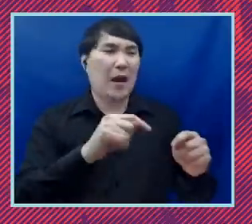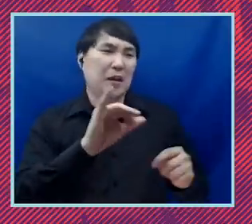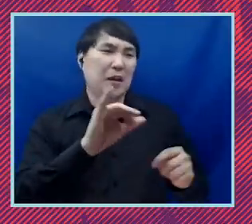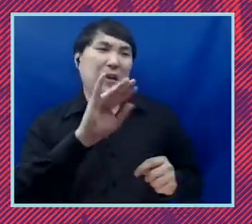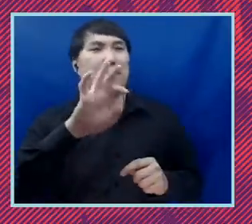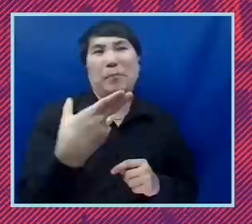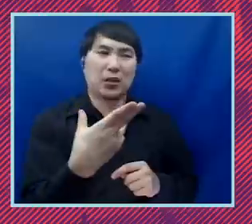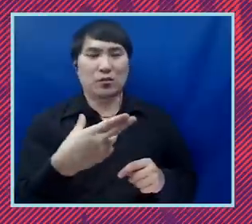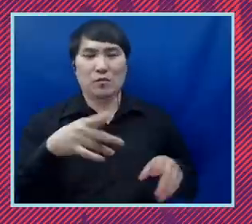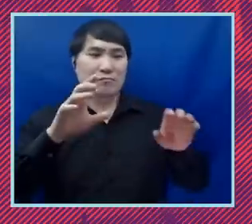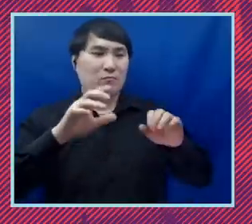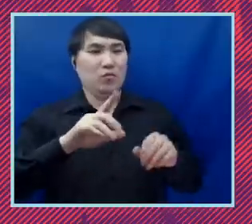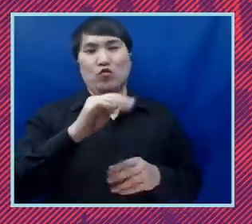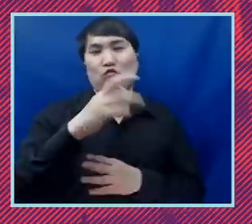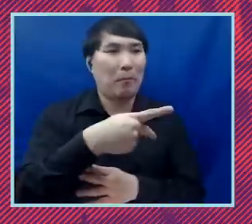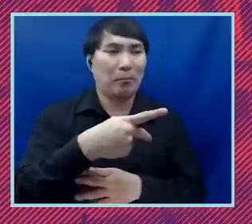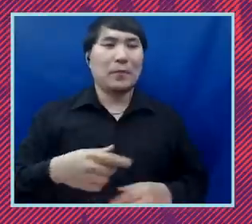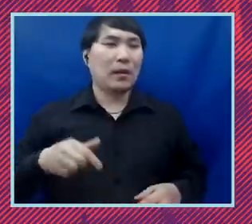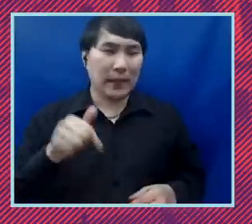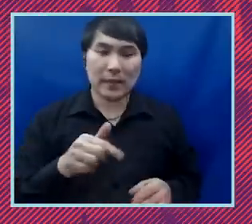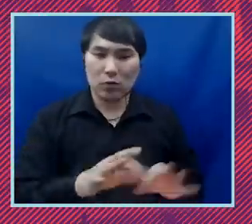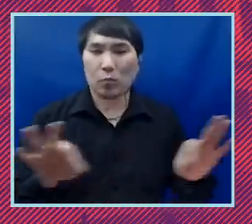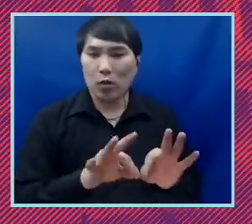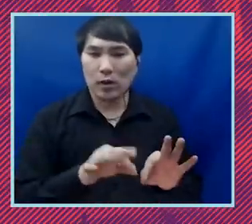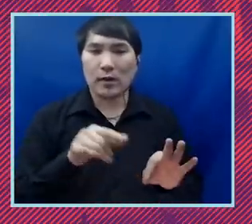the importance of this action, the threats to civil rights and civil liberties